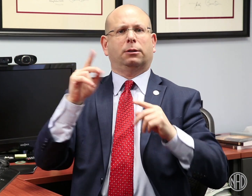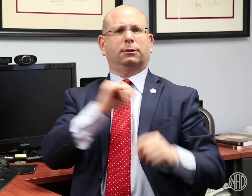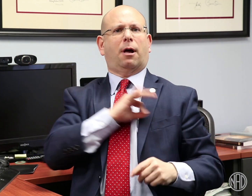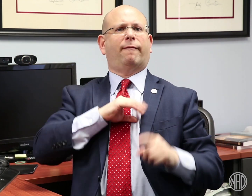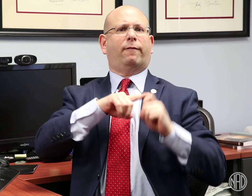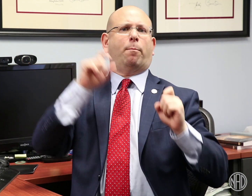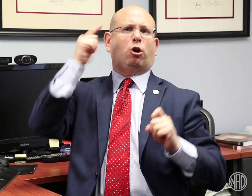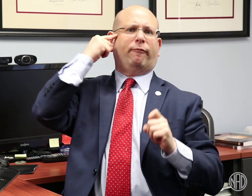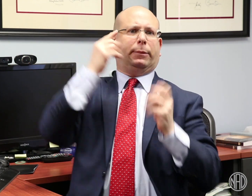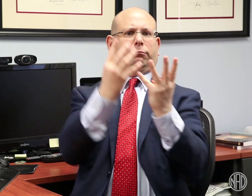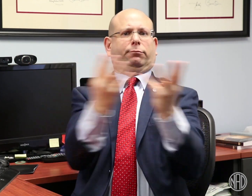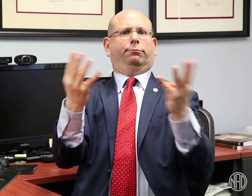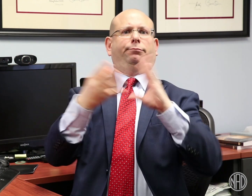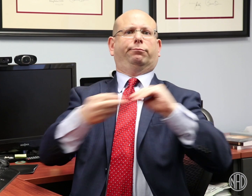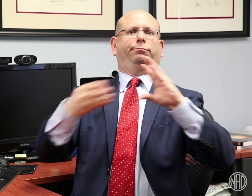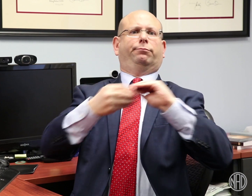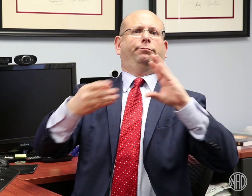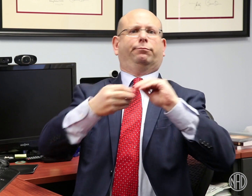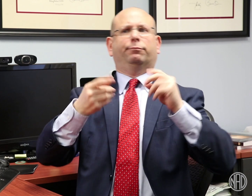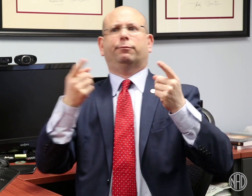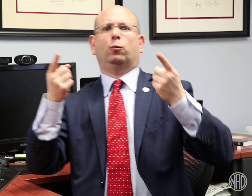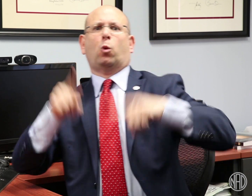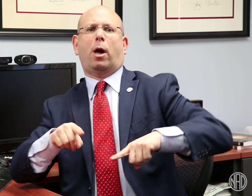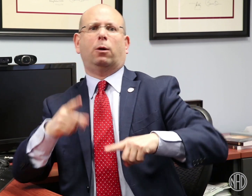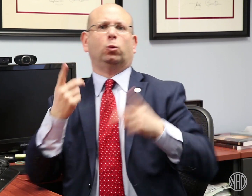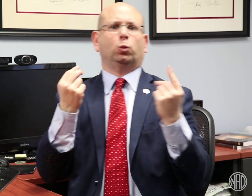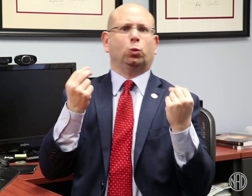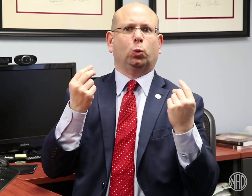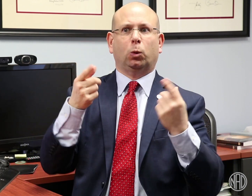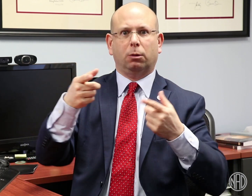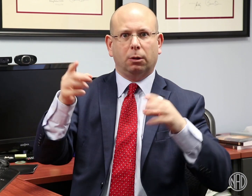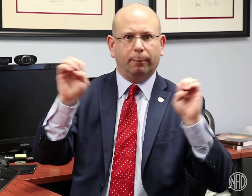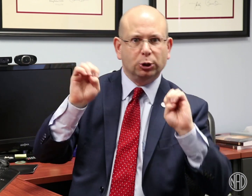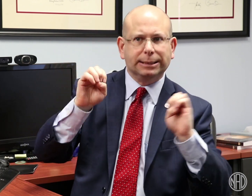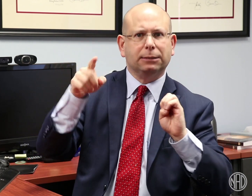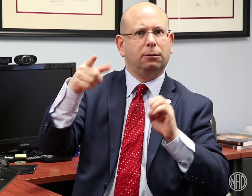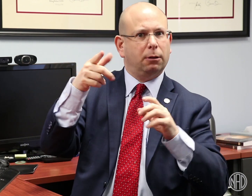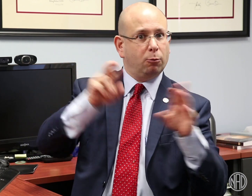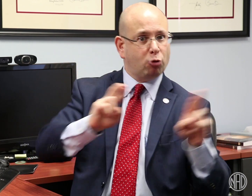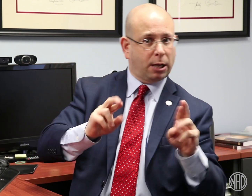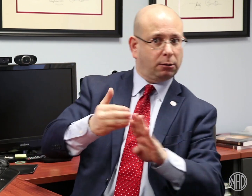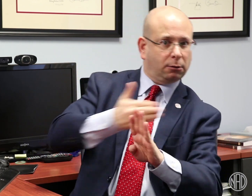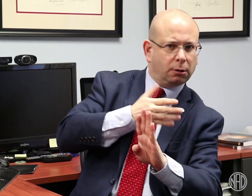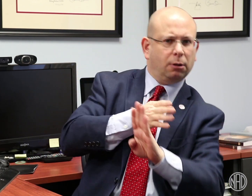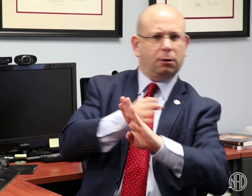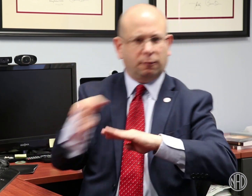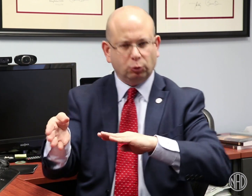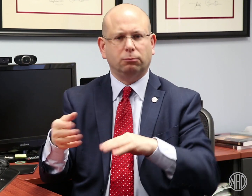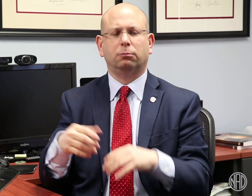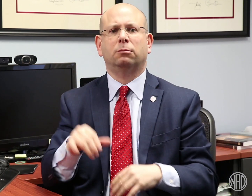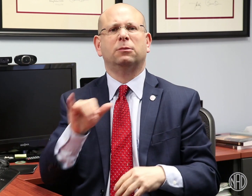sharing a statement or information on what to do before or after any situation.